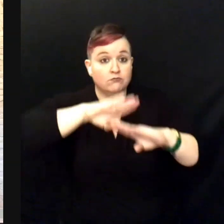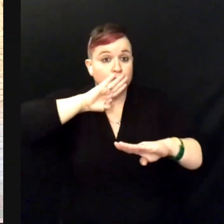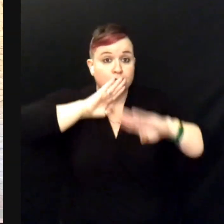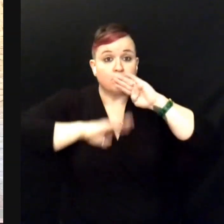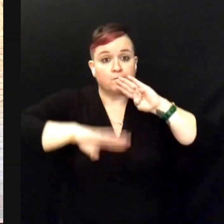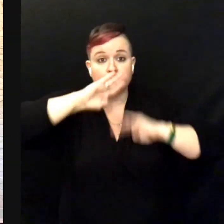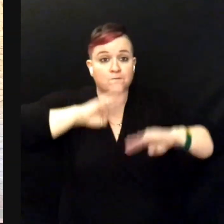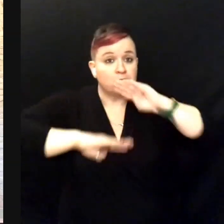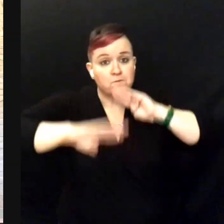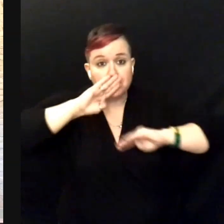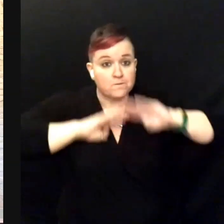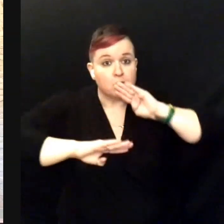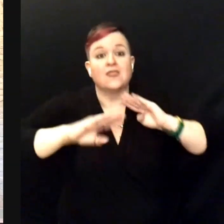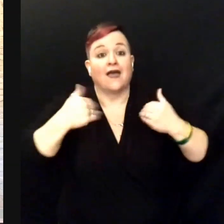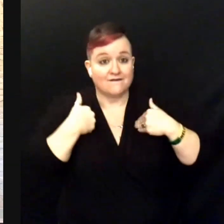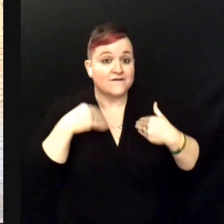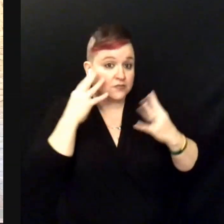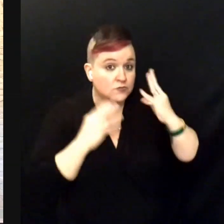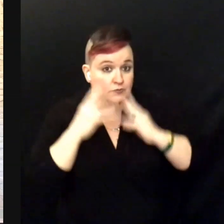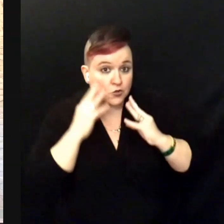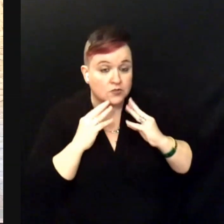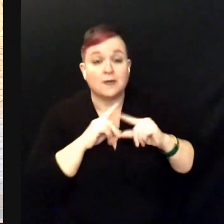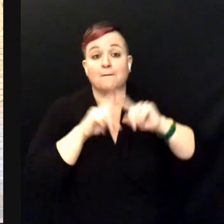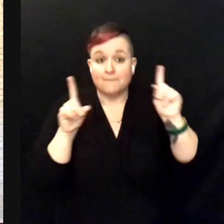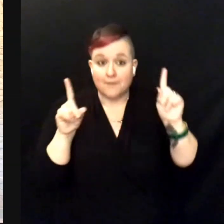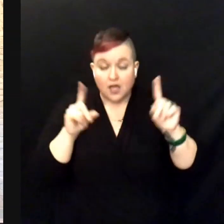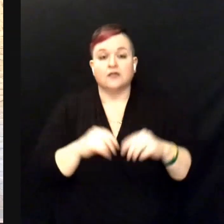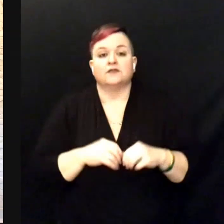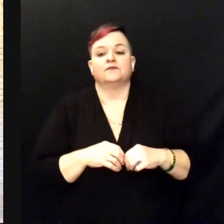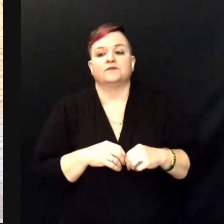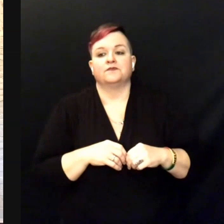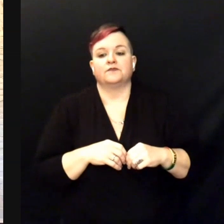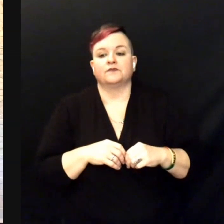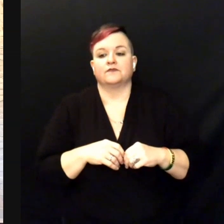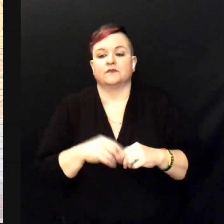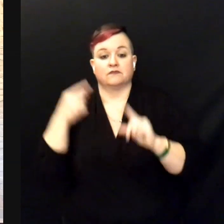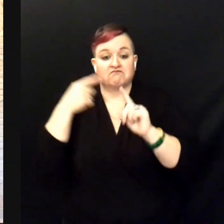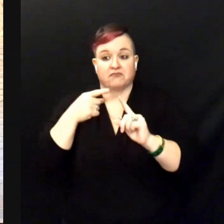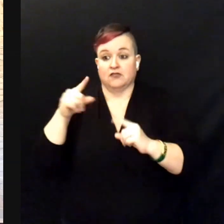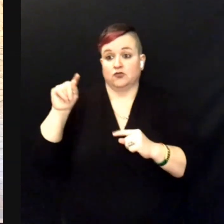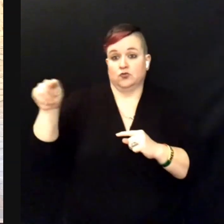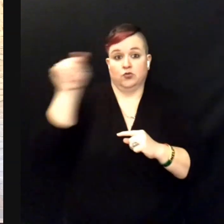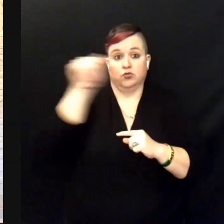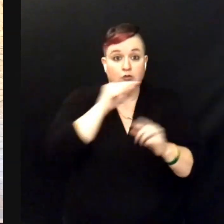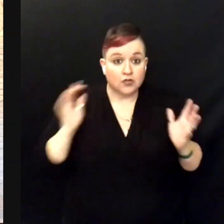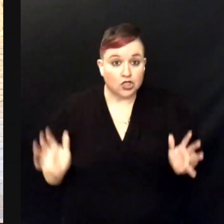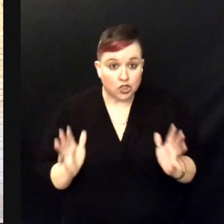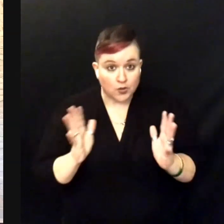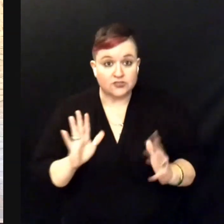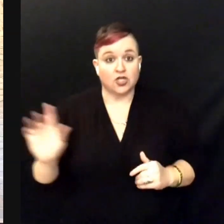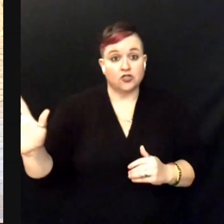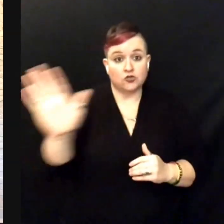But because of your pushing and your encouragement and your love